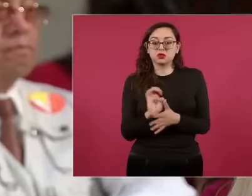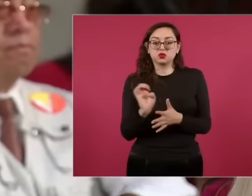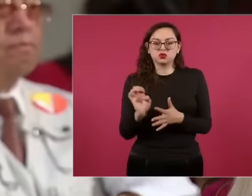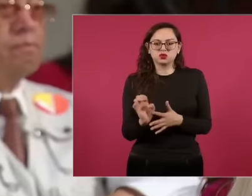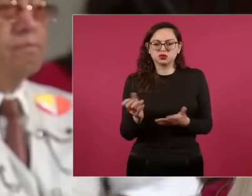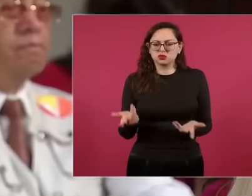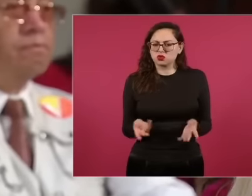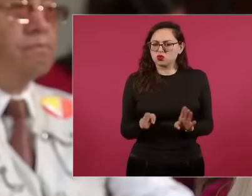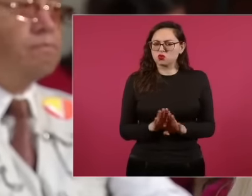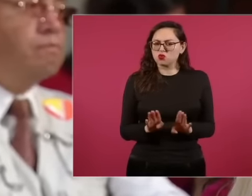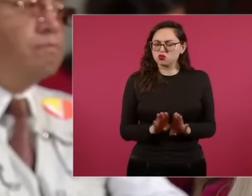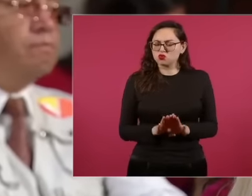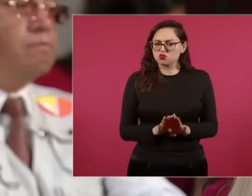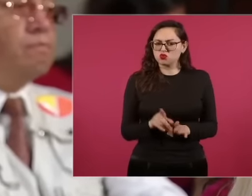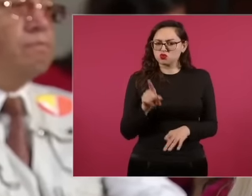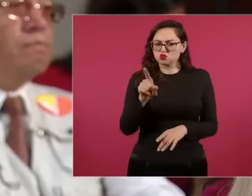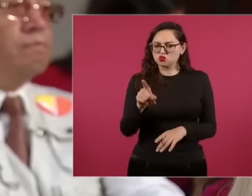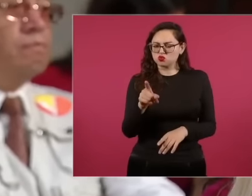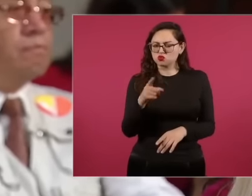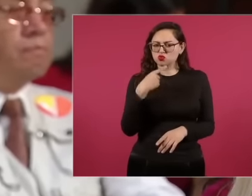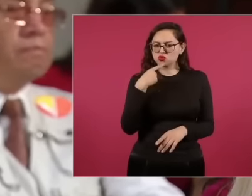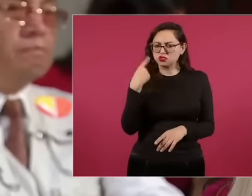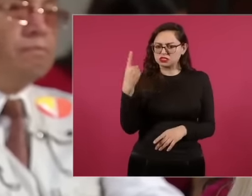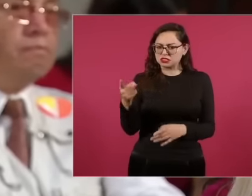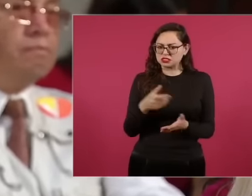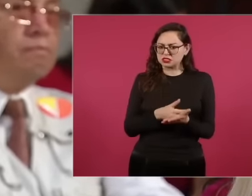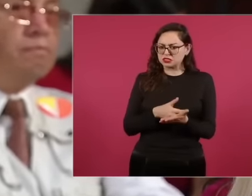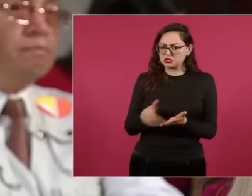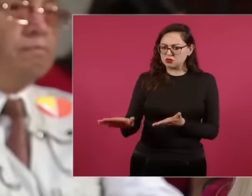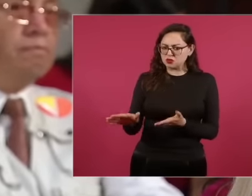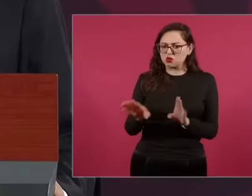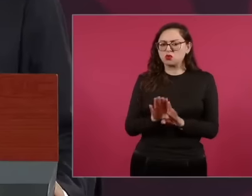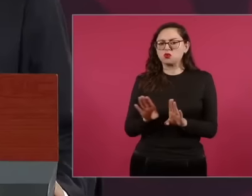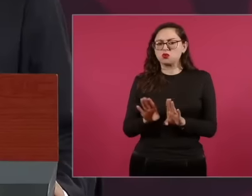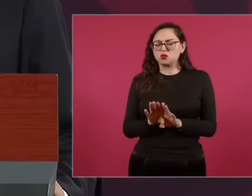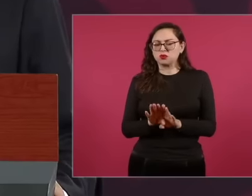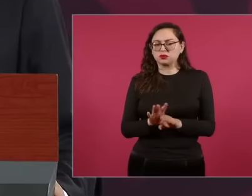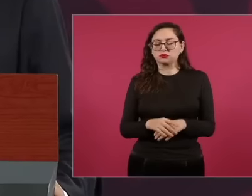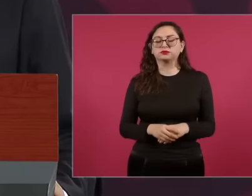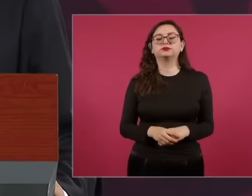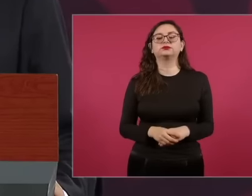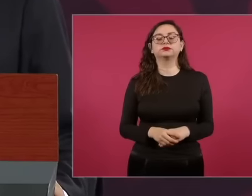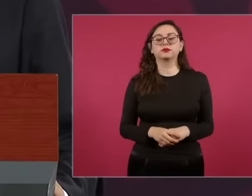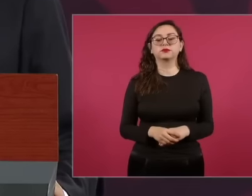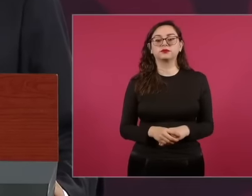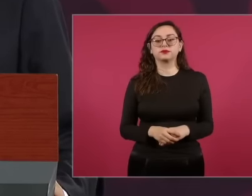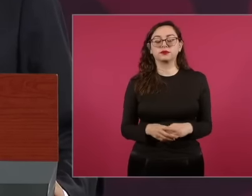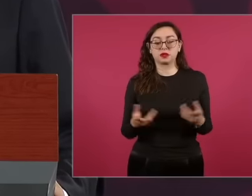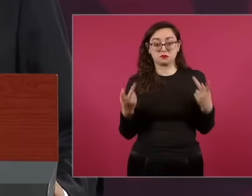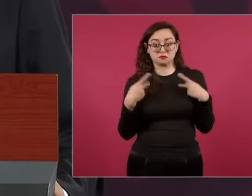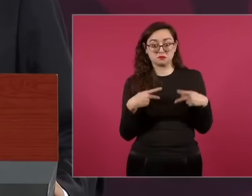a way to open up to all those who have their judgments because they are good people,